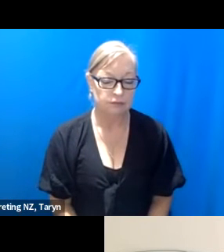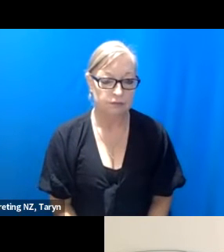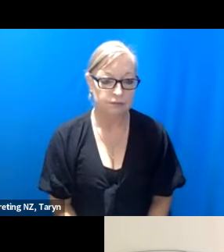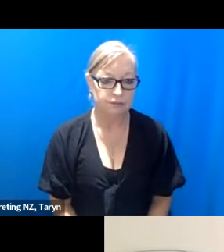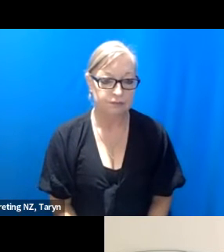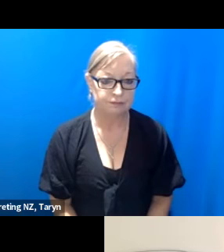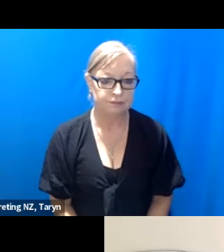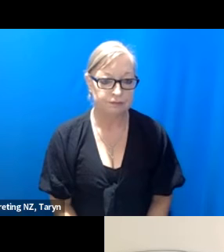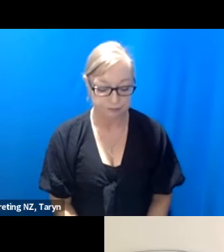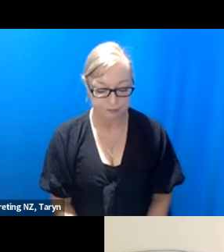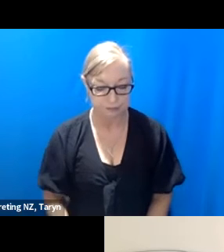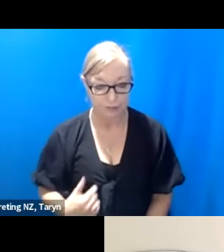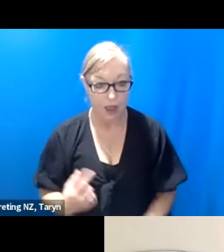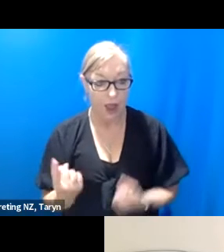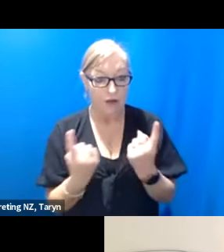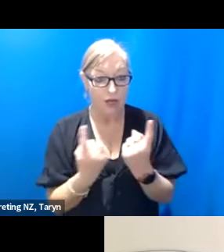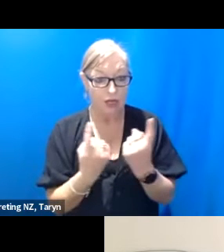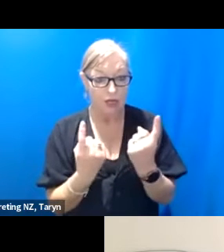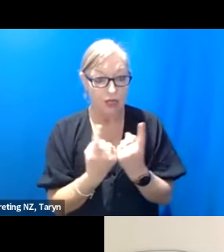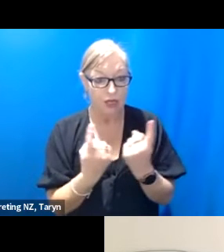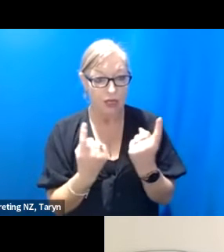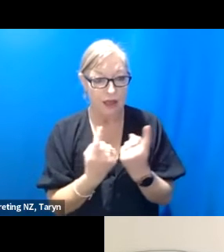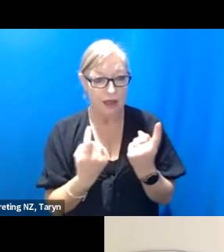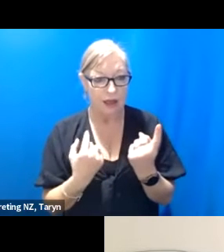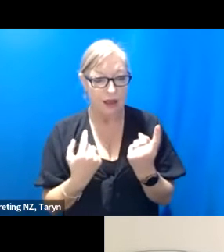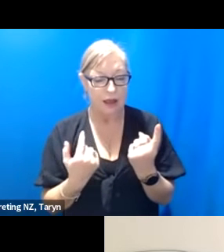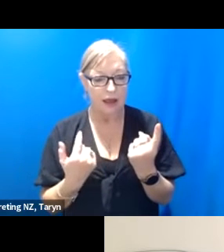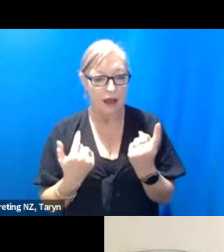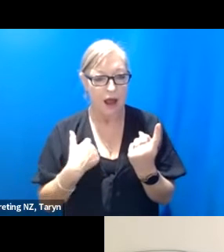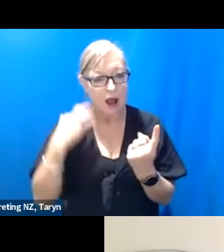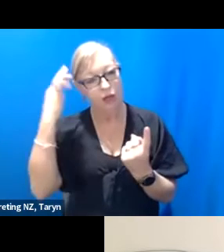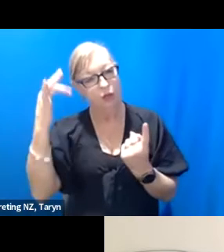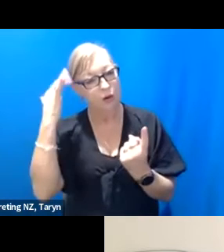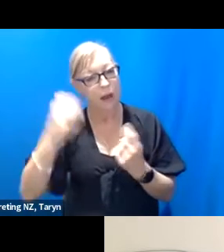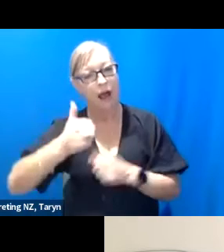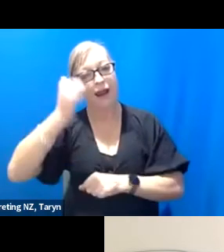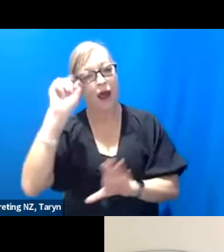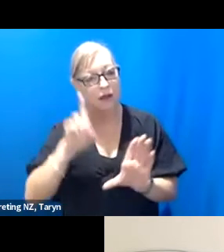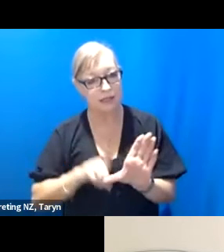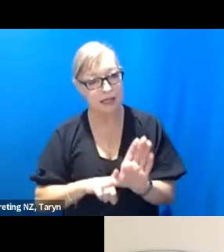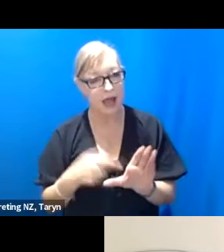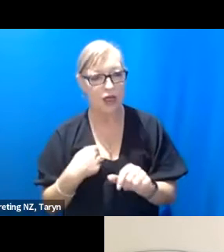last year was just under those sorts of headings. So for example, some of the questions I